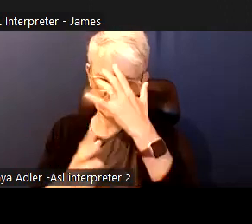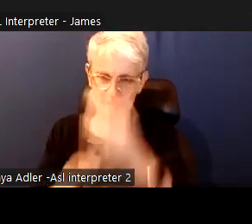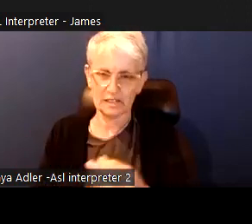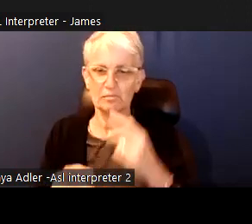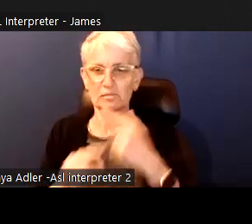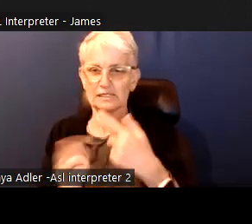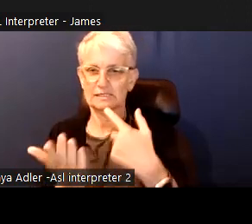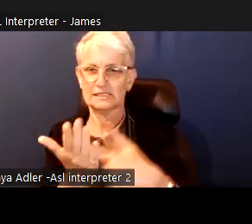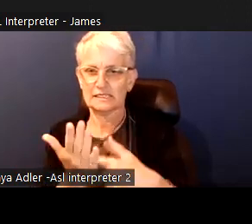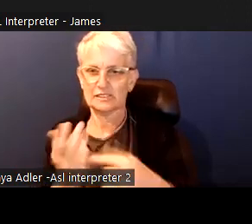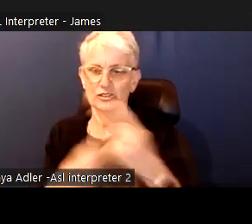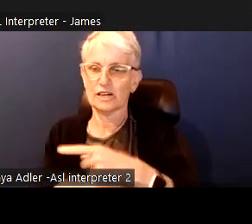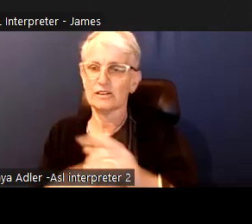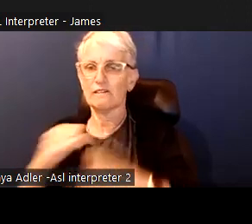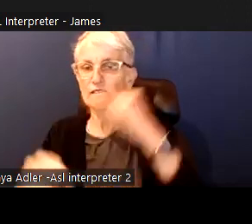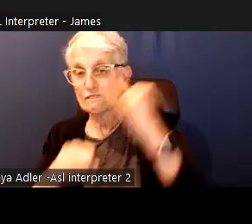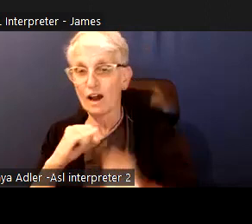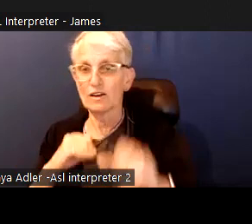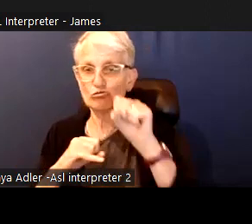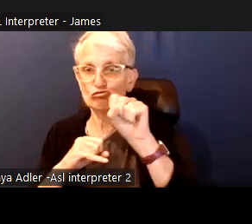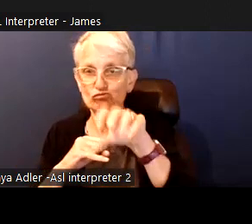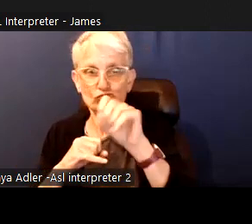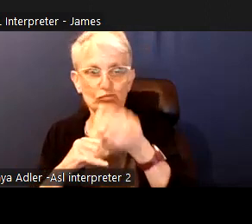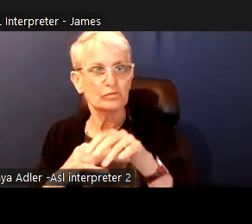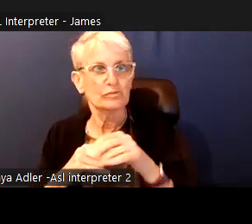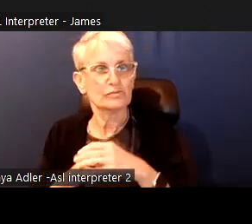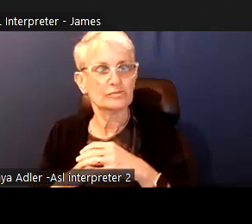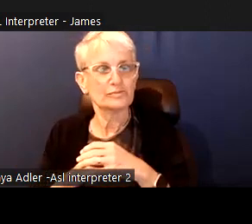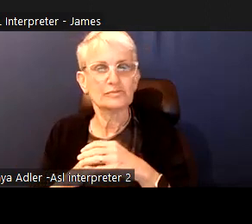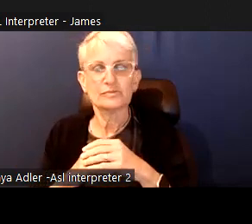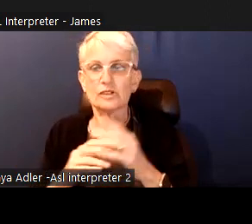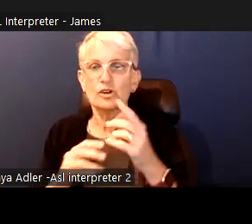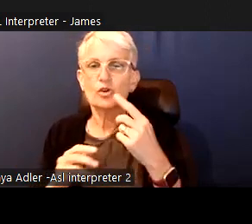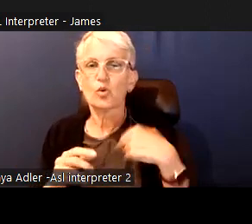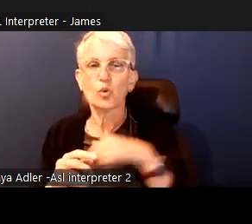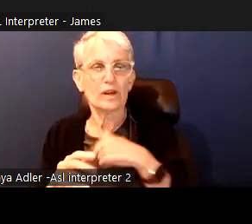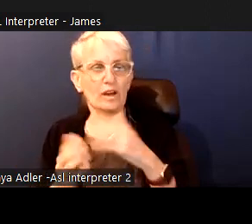looking it is not always where it should be full platforms are not always released early